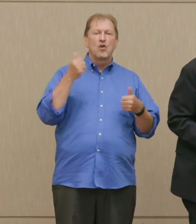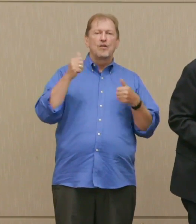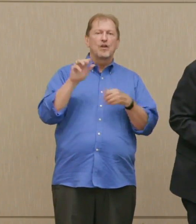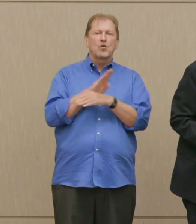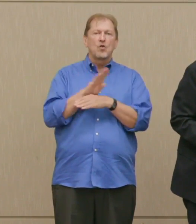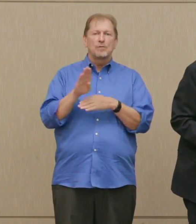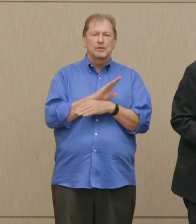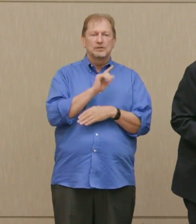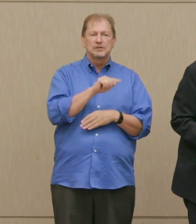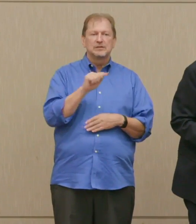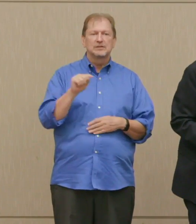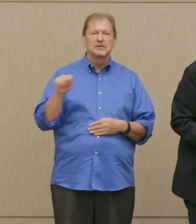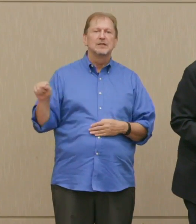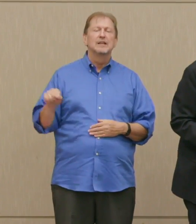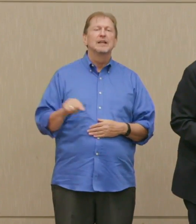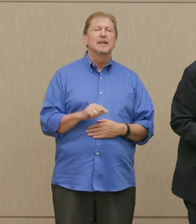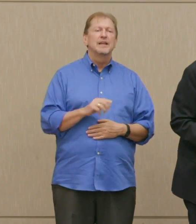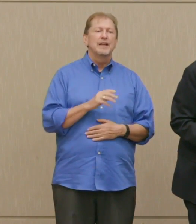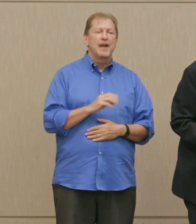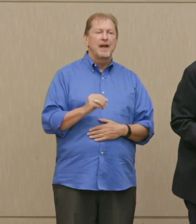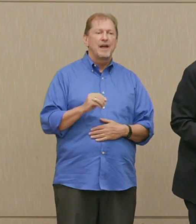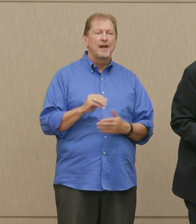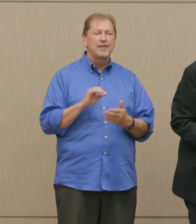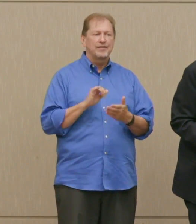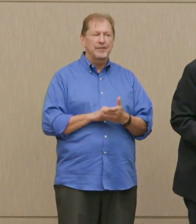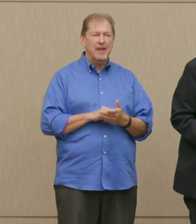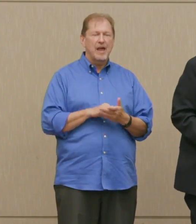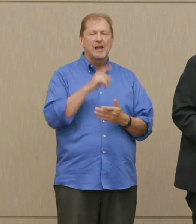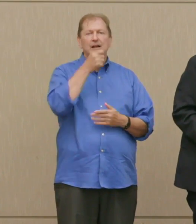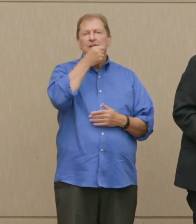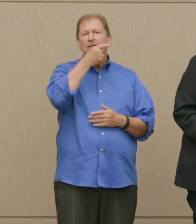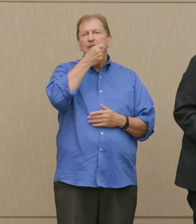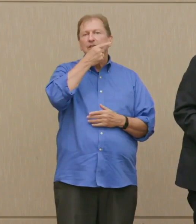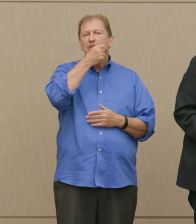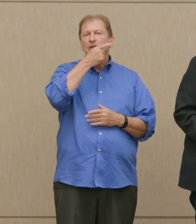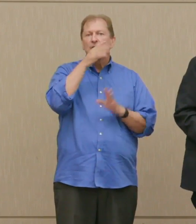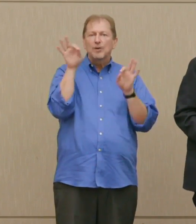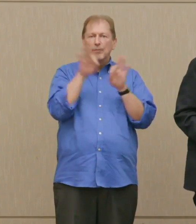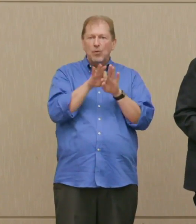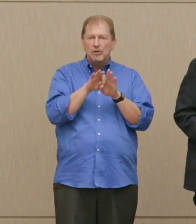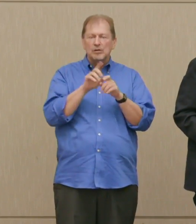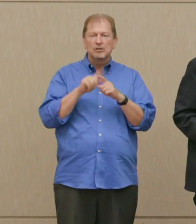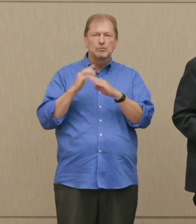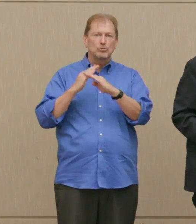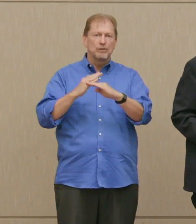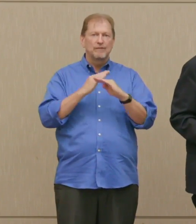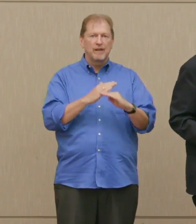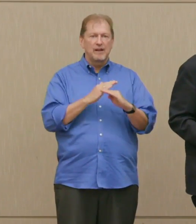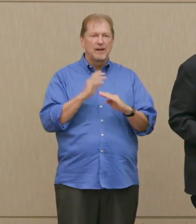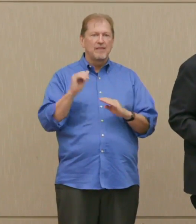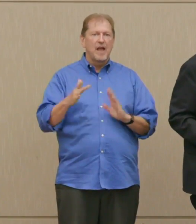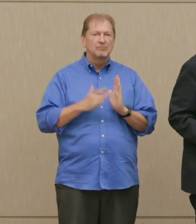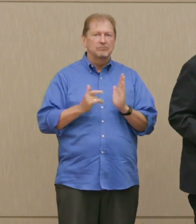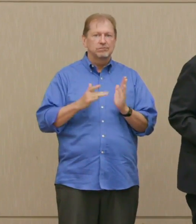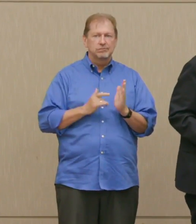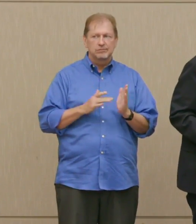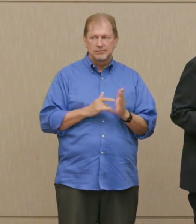and that leaks are vastly important in preventing that exploitation? Dr. Ellsberg: That's a very informed and sophisticated question.